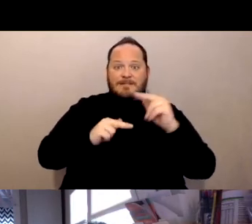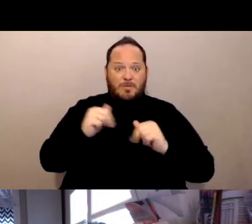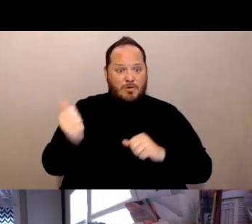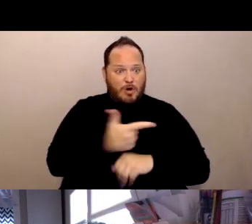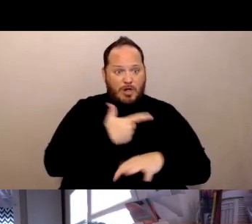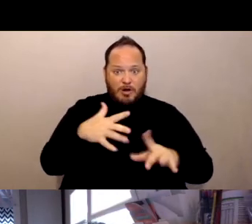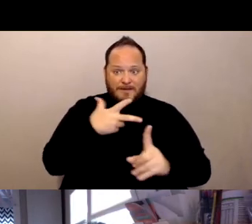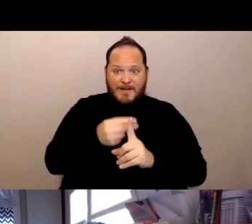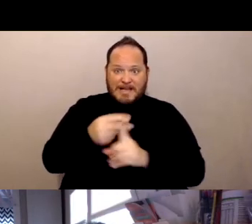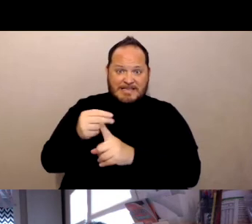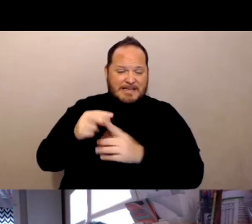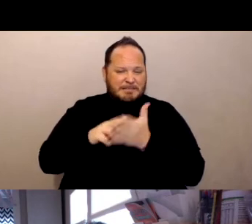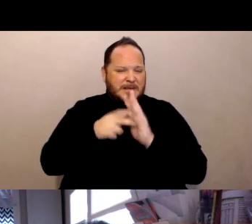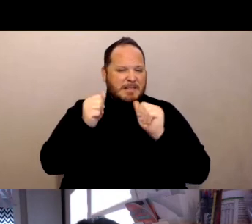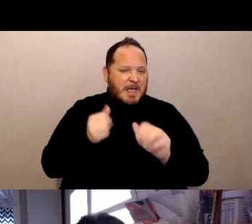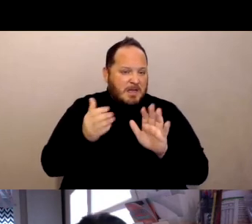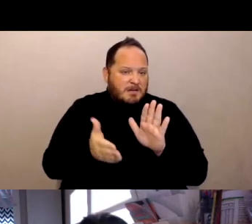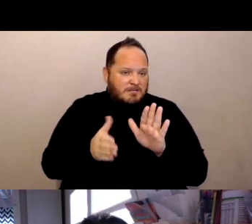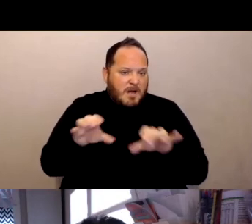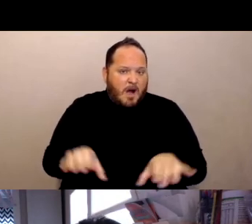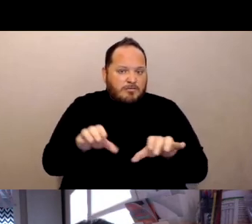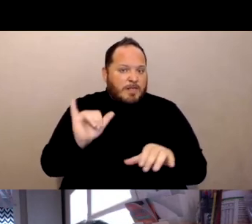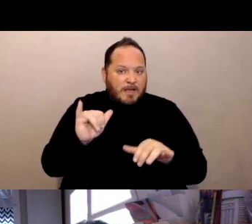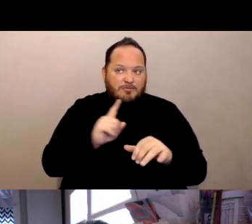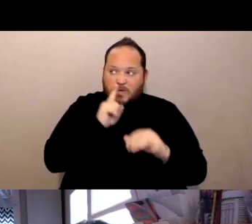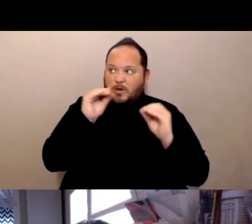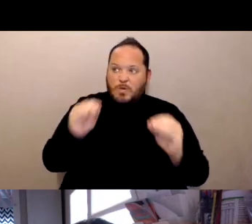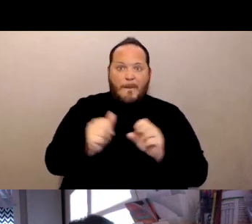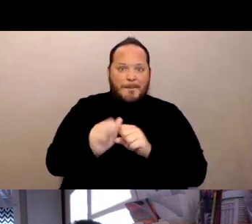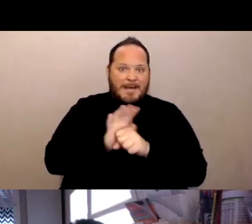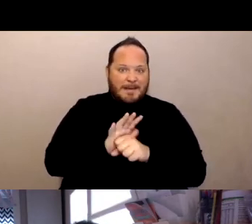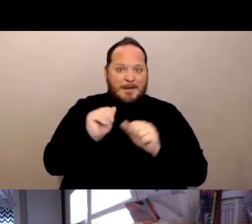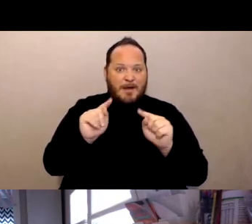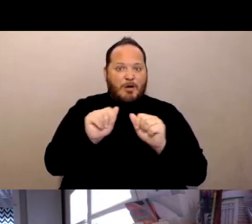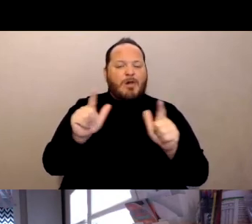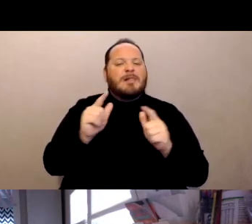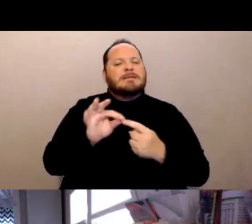as if there's really no pandemic at all other than some limitations on the visitors and the visitors of course have to wear masks